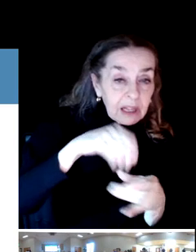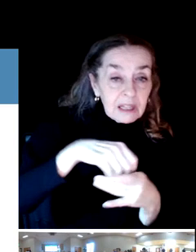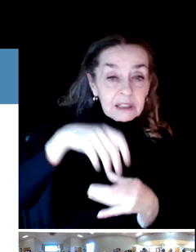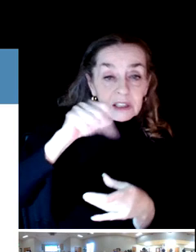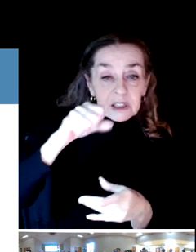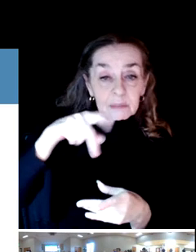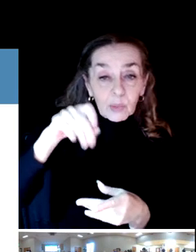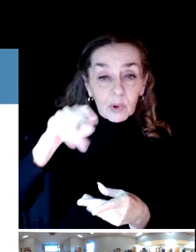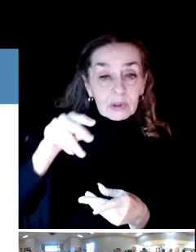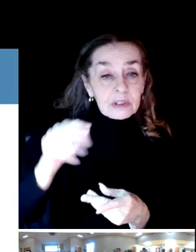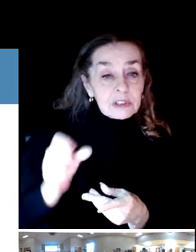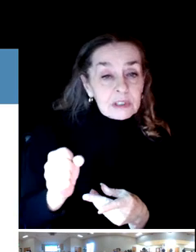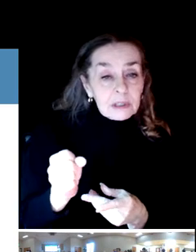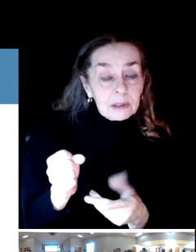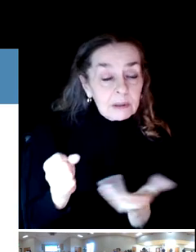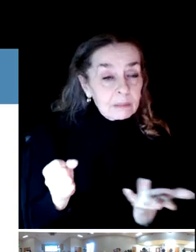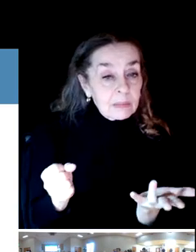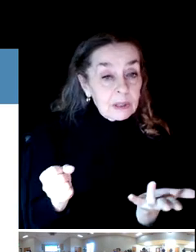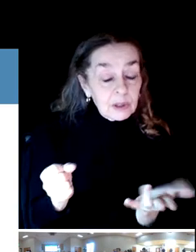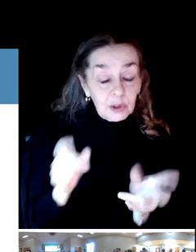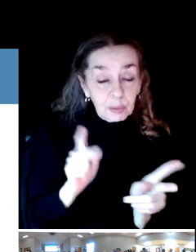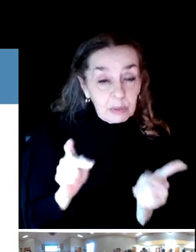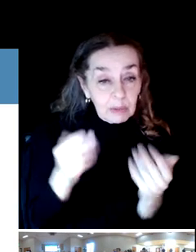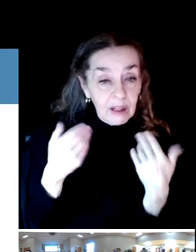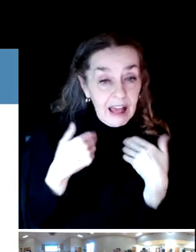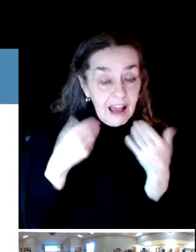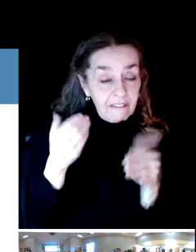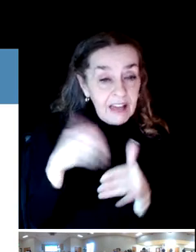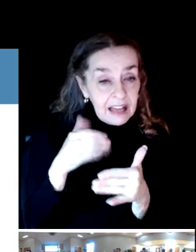do they have access within the neighborhood?